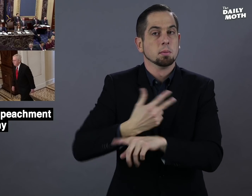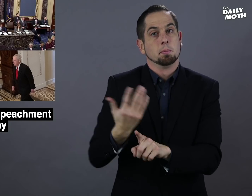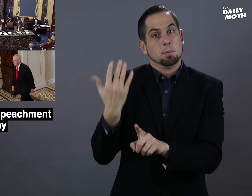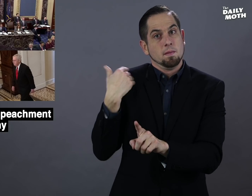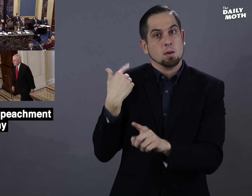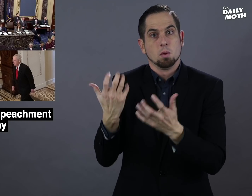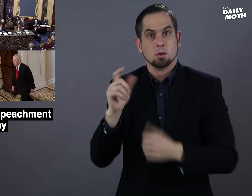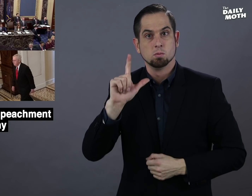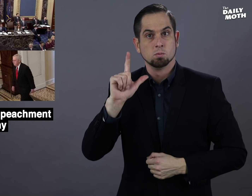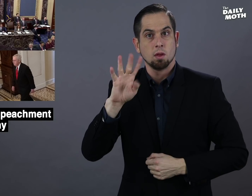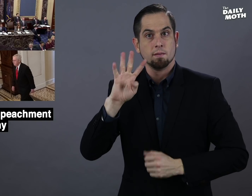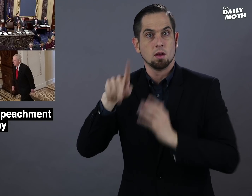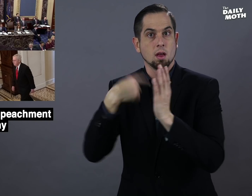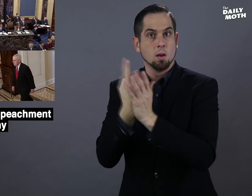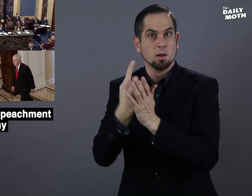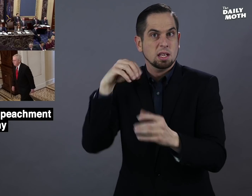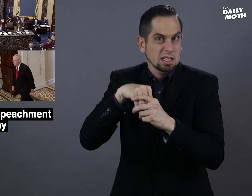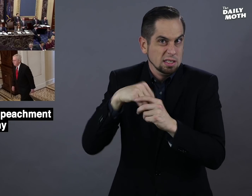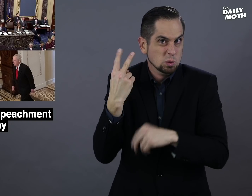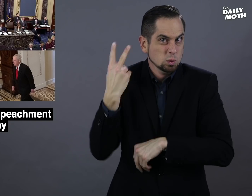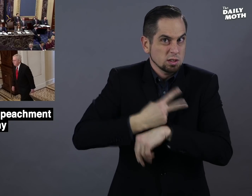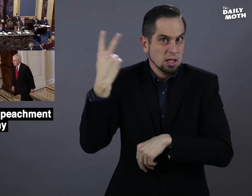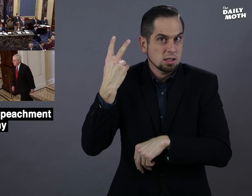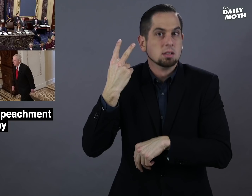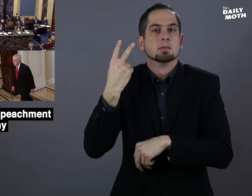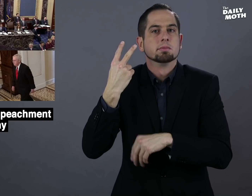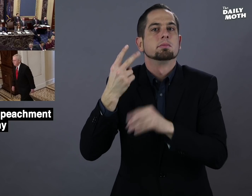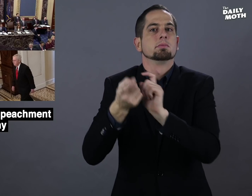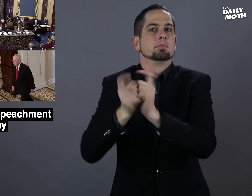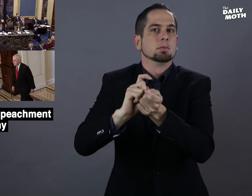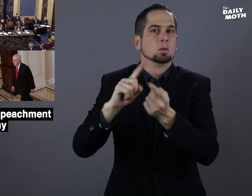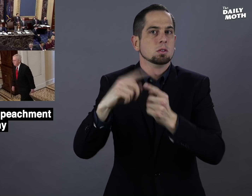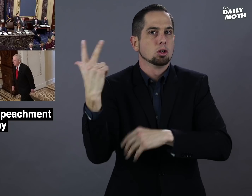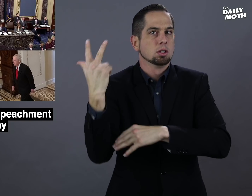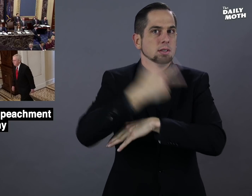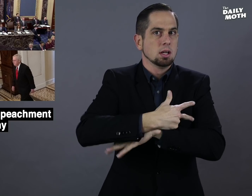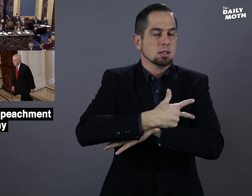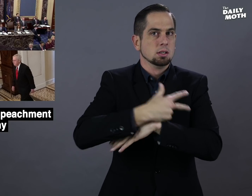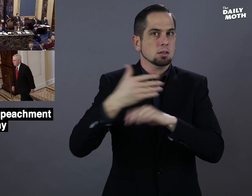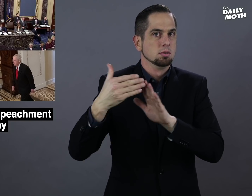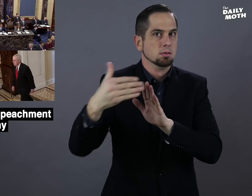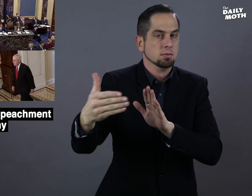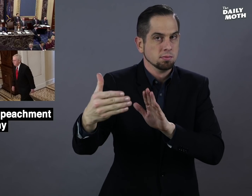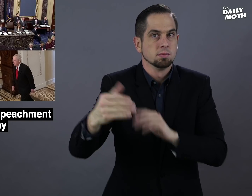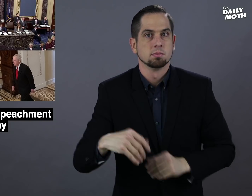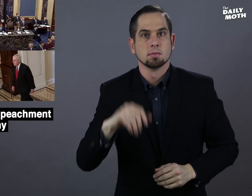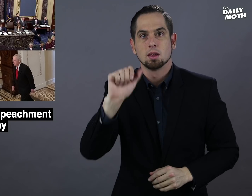It was originally 24 hours in 2 days, but that was changed to 3 days.